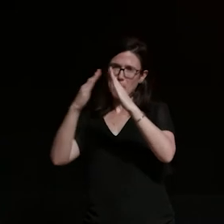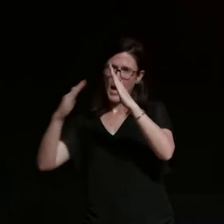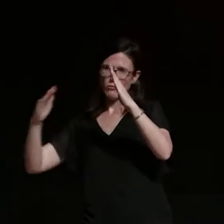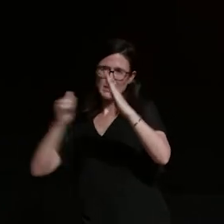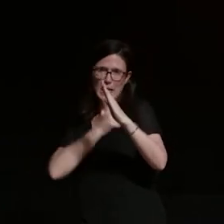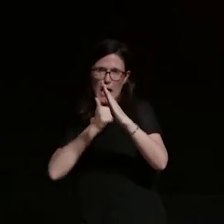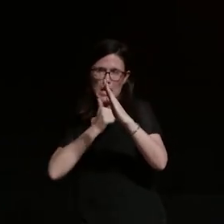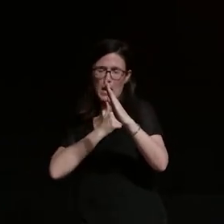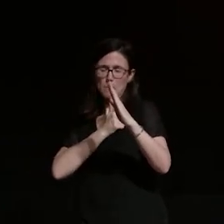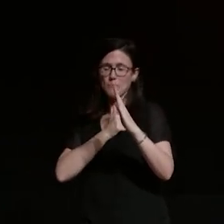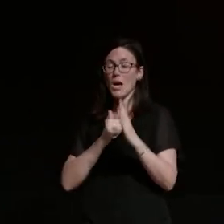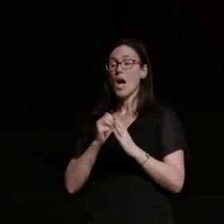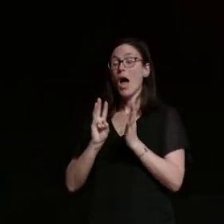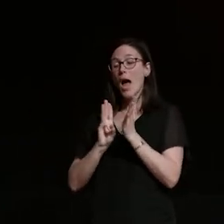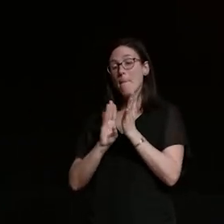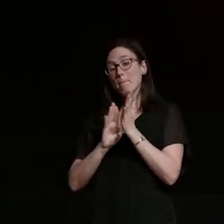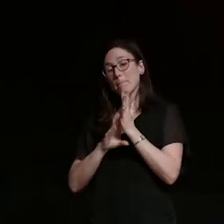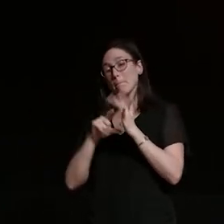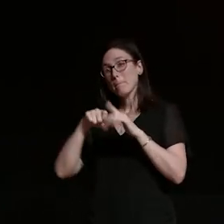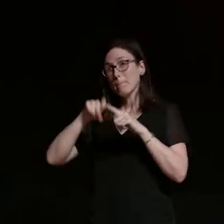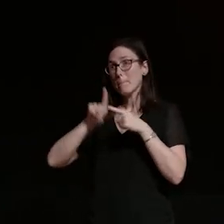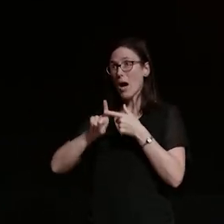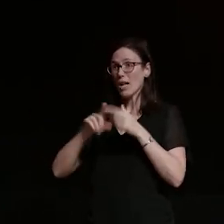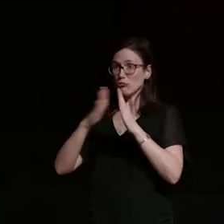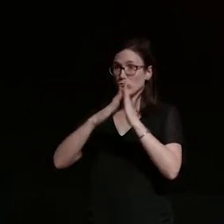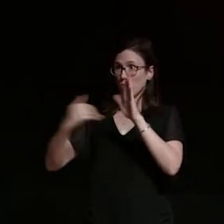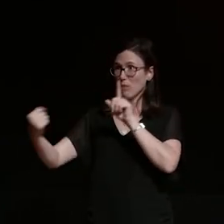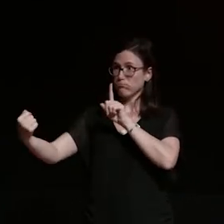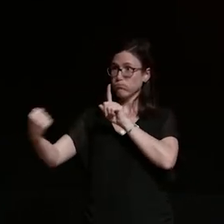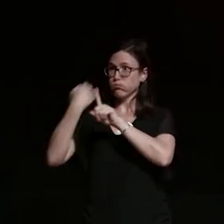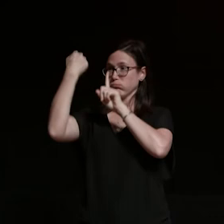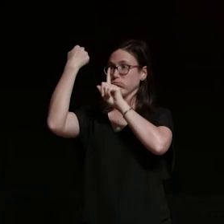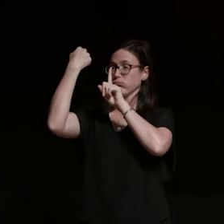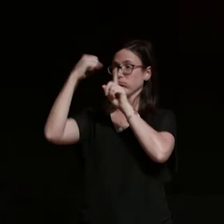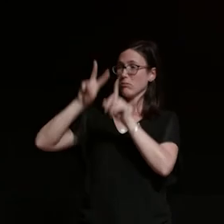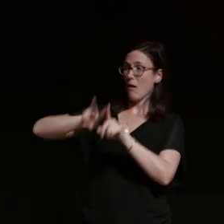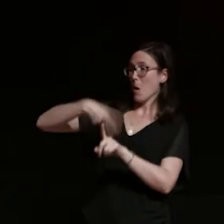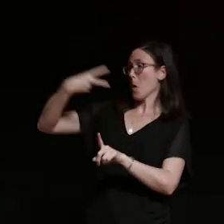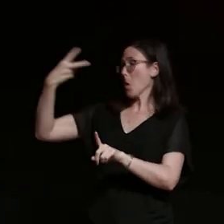off his bike a truck came out of nowhere it wasn't mike's fault fell off his bike broke his shoulder